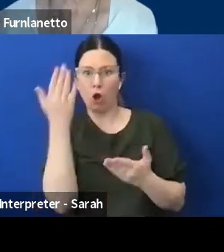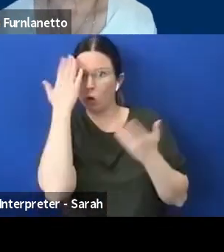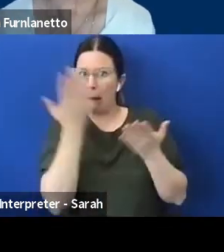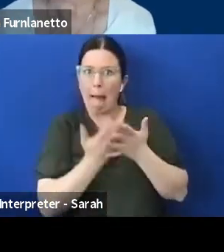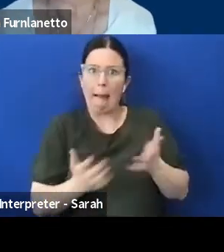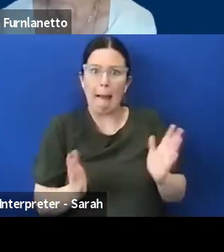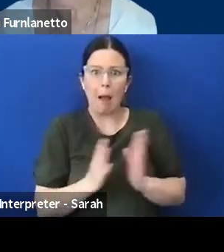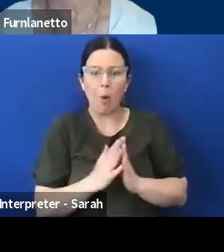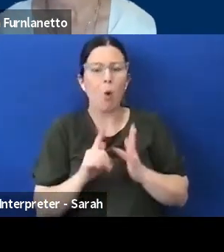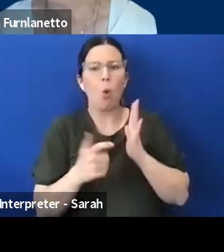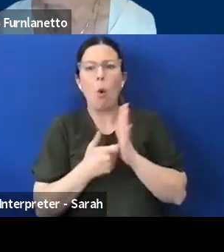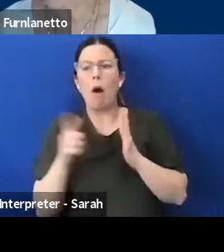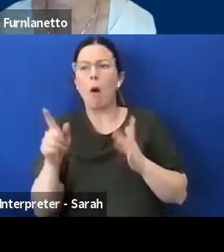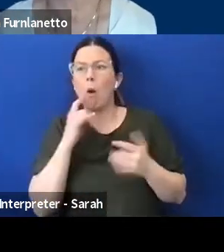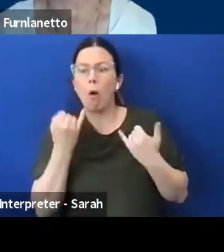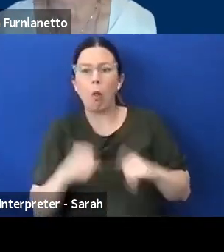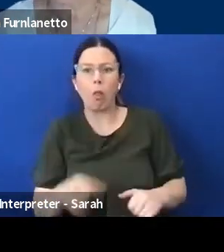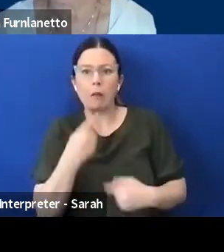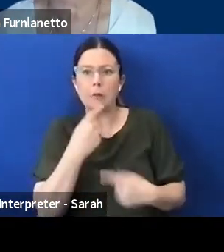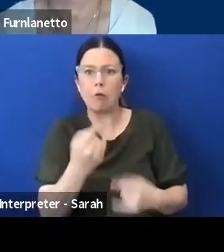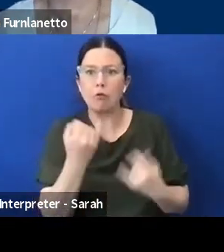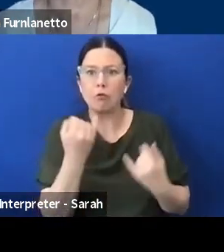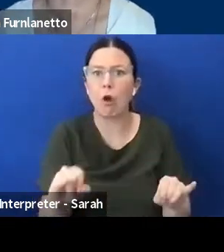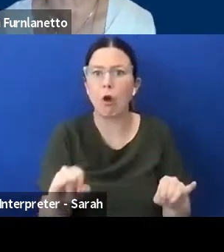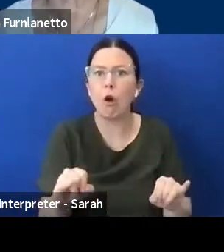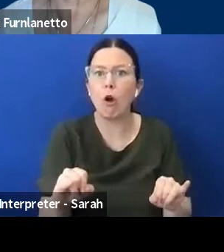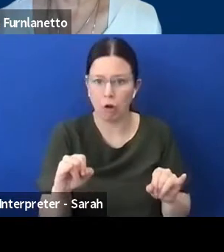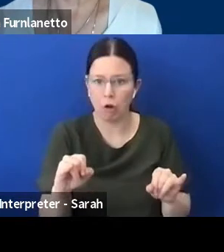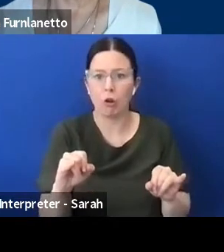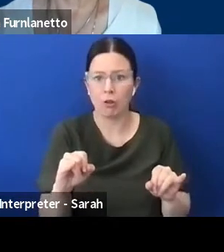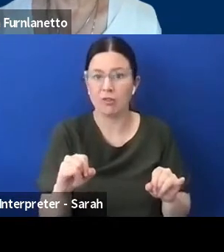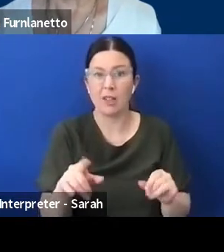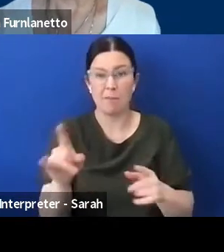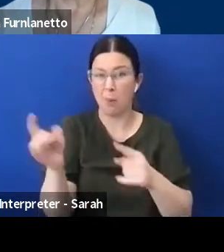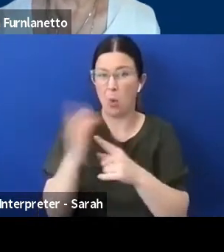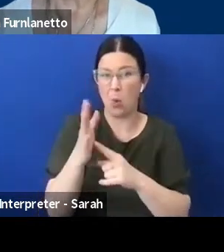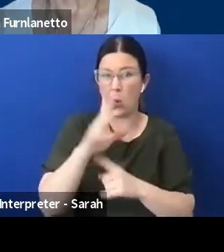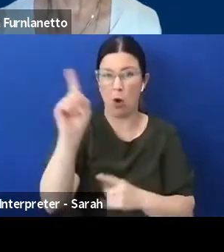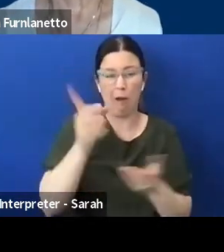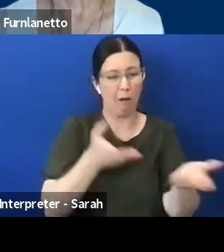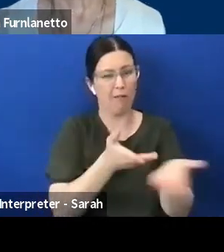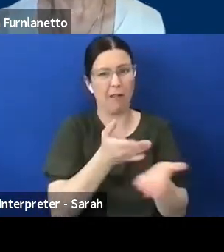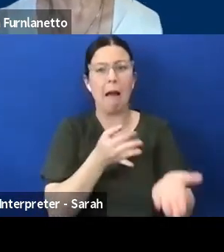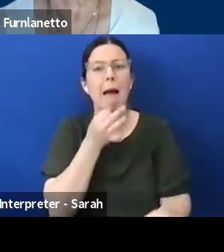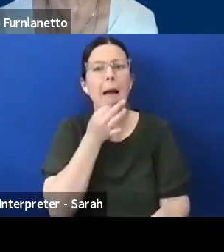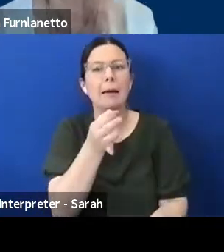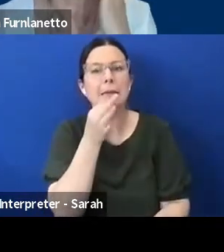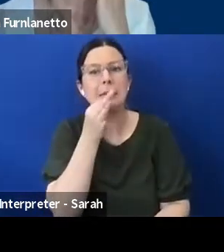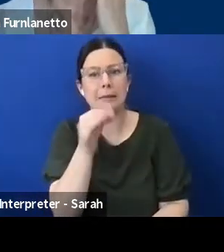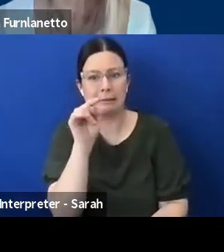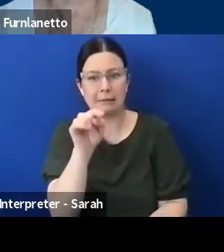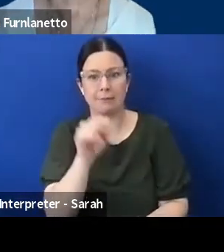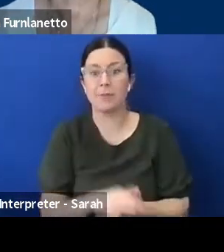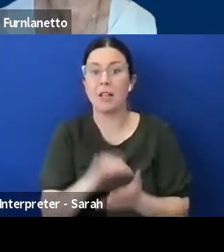Conversation, ask, ask, ask. Shanleigh, I wonder if there's anything you'd like to add.